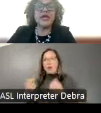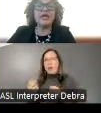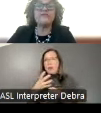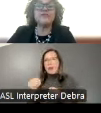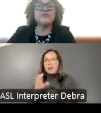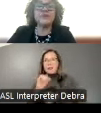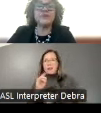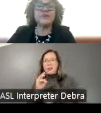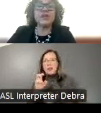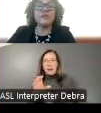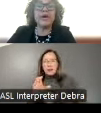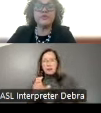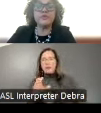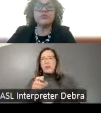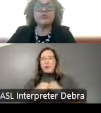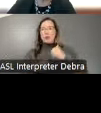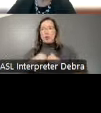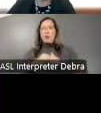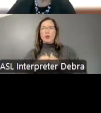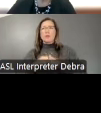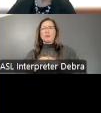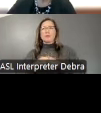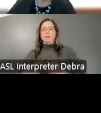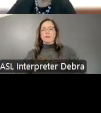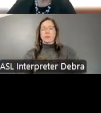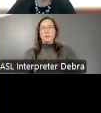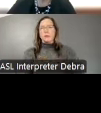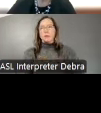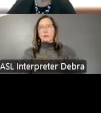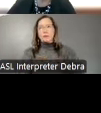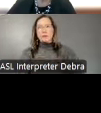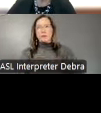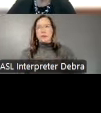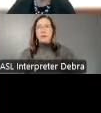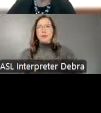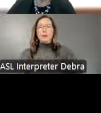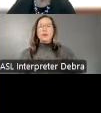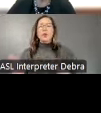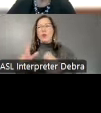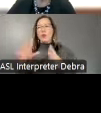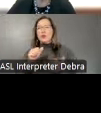and efforts focused on combating social isolation and addressing mental health consistent with